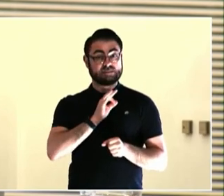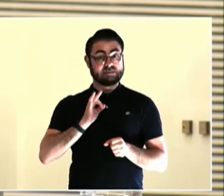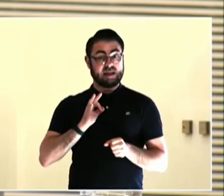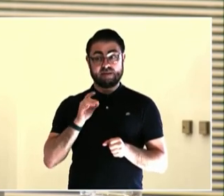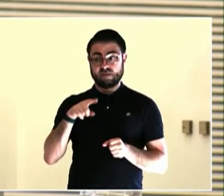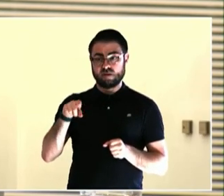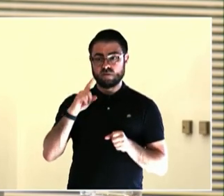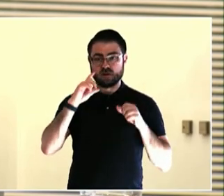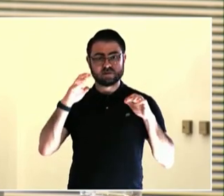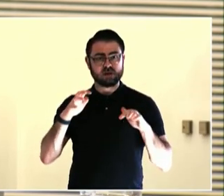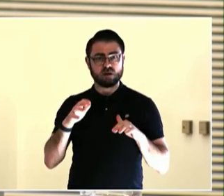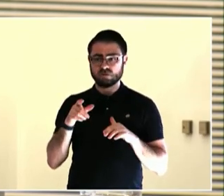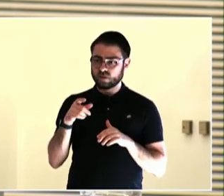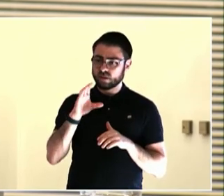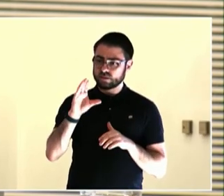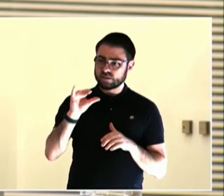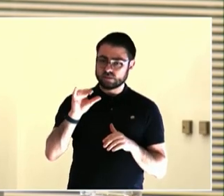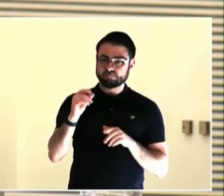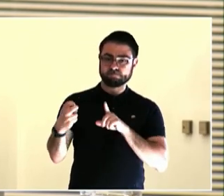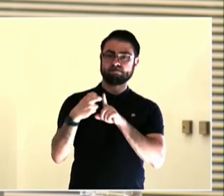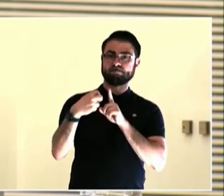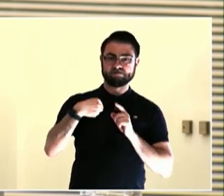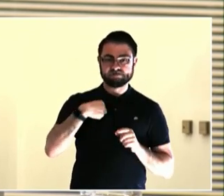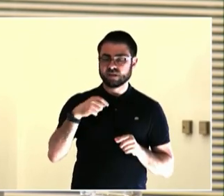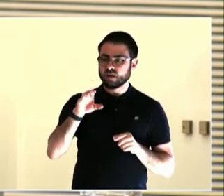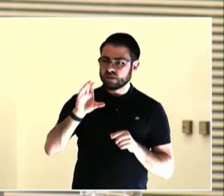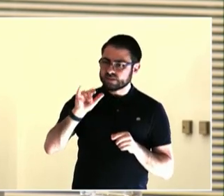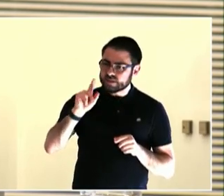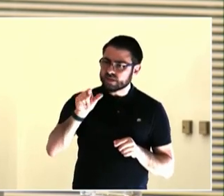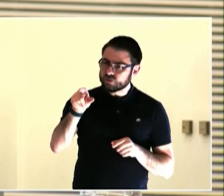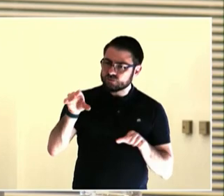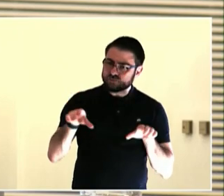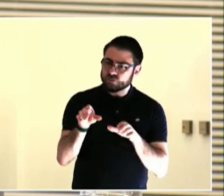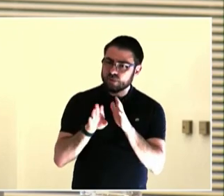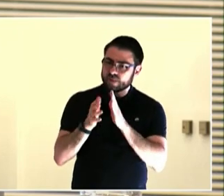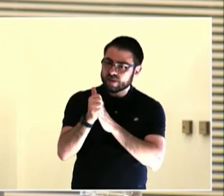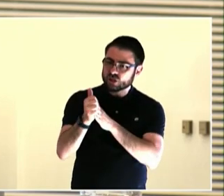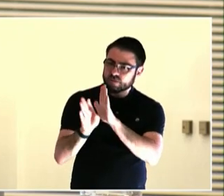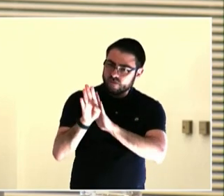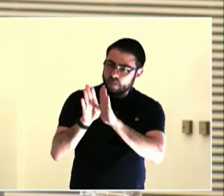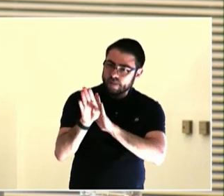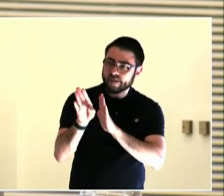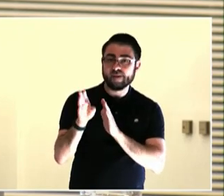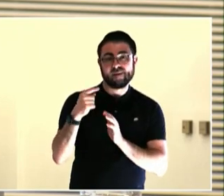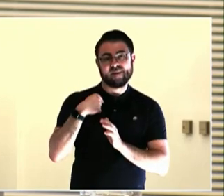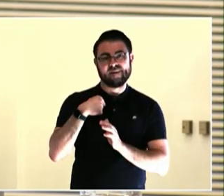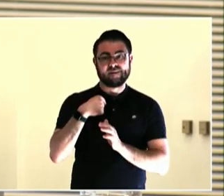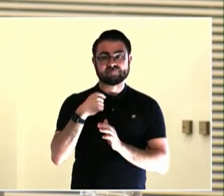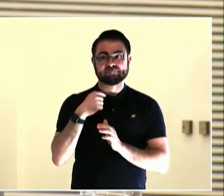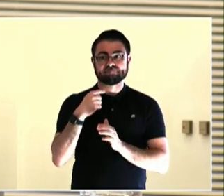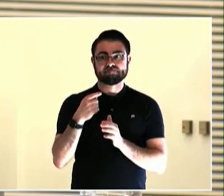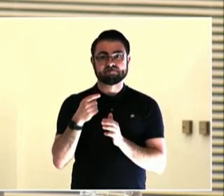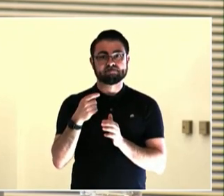that, or we haven't done that before? Because that's scary. It's scary to do something that's different.